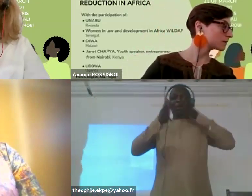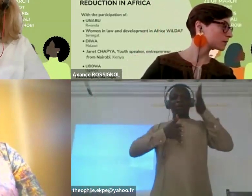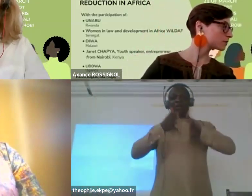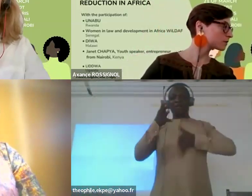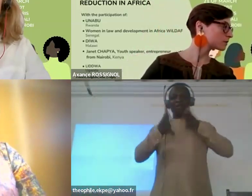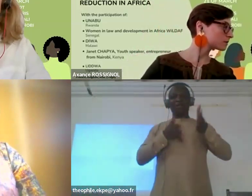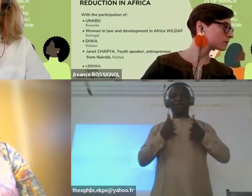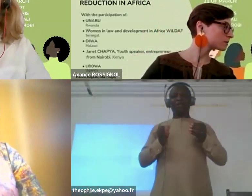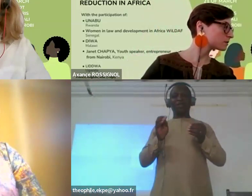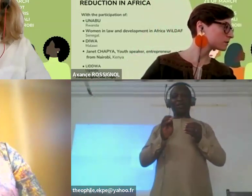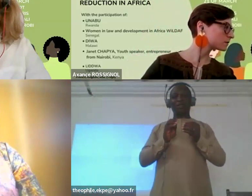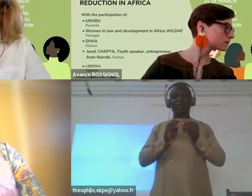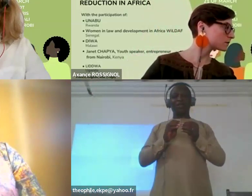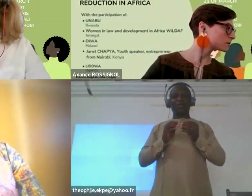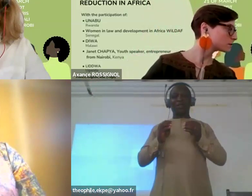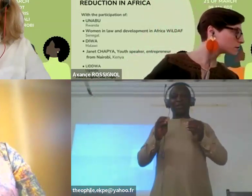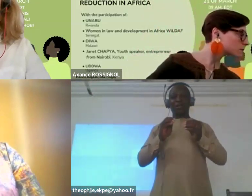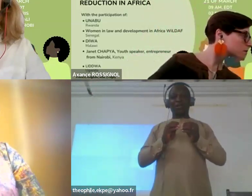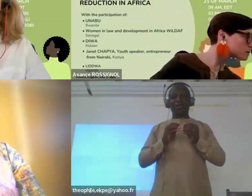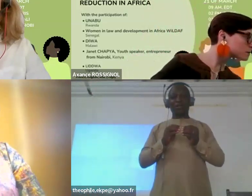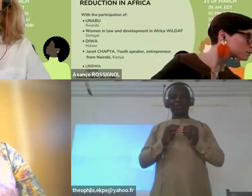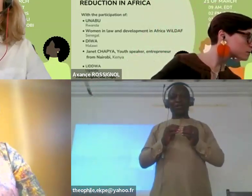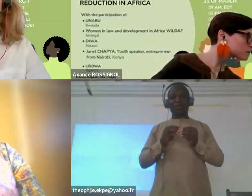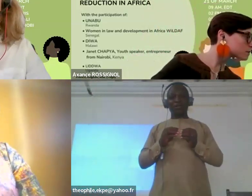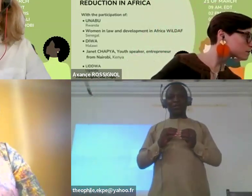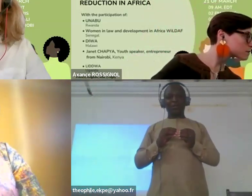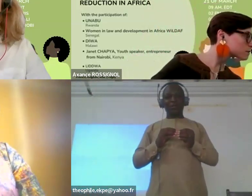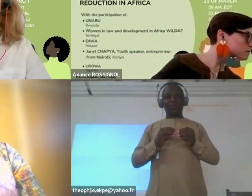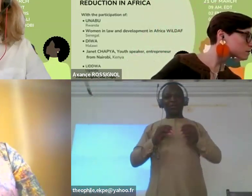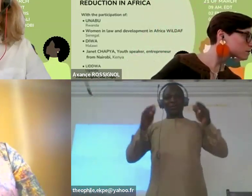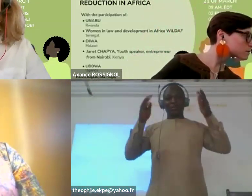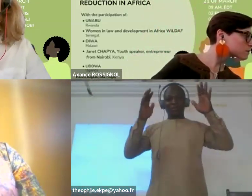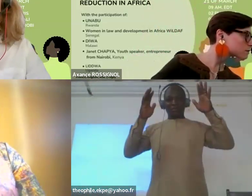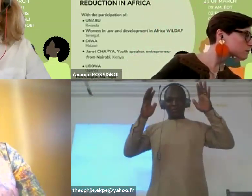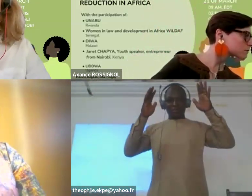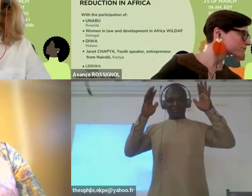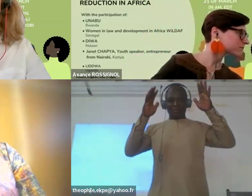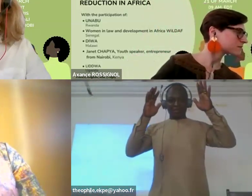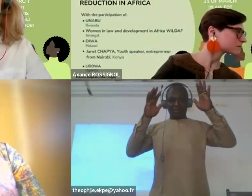Let me add him although I do not see his name